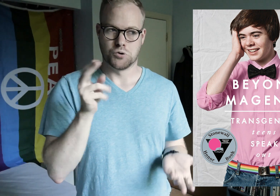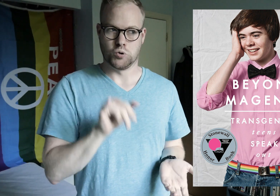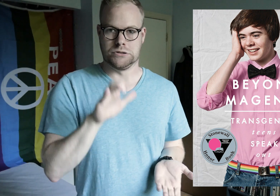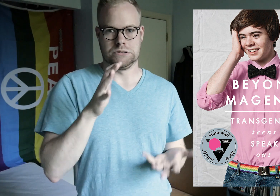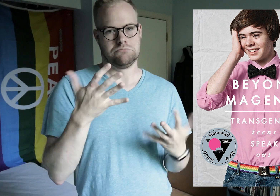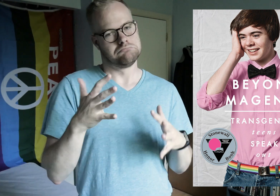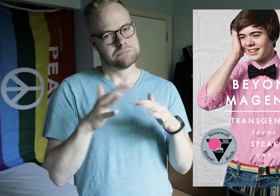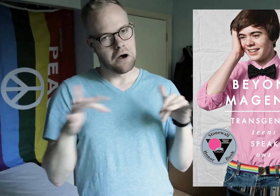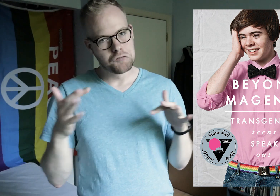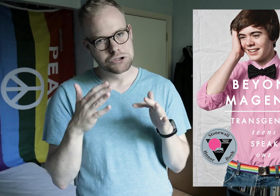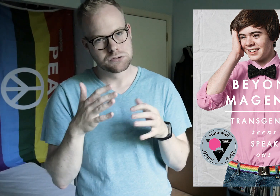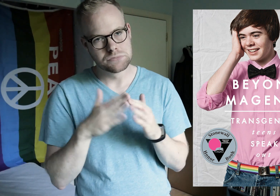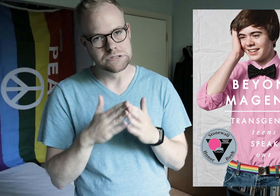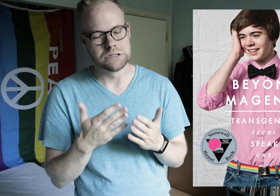NYC is already a fairly diverse city.